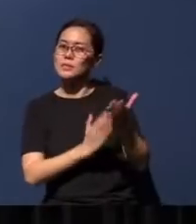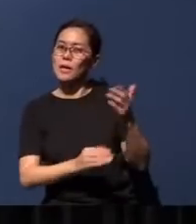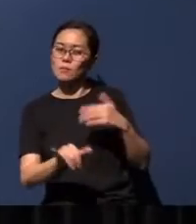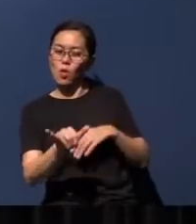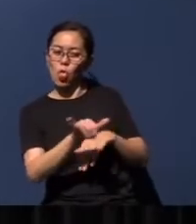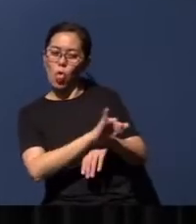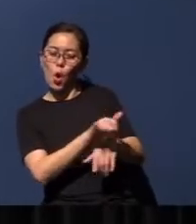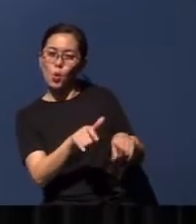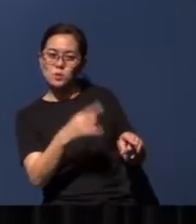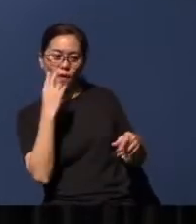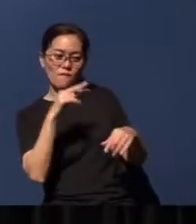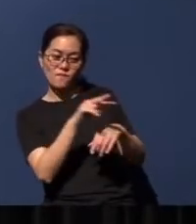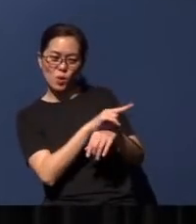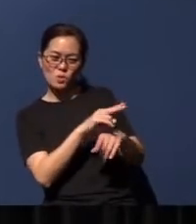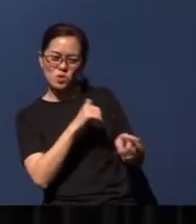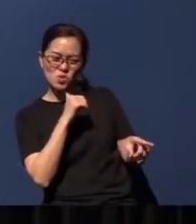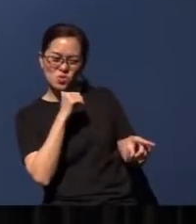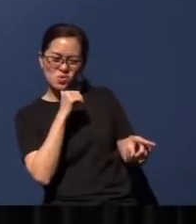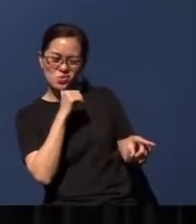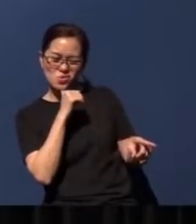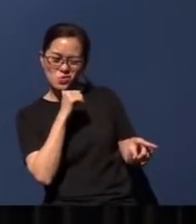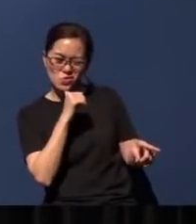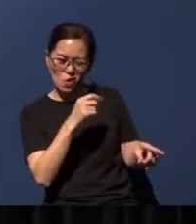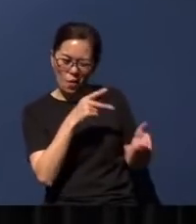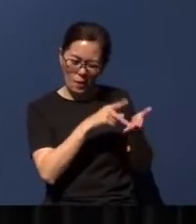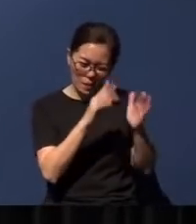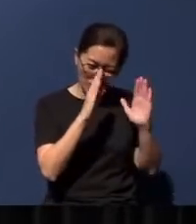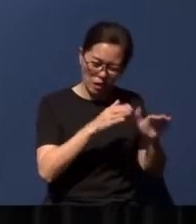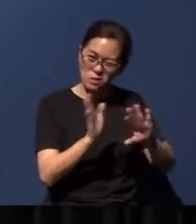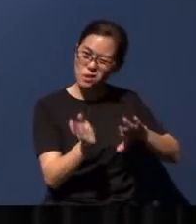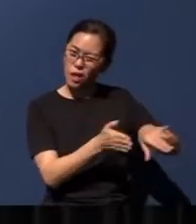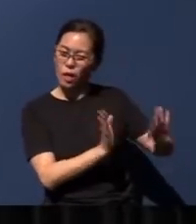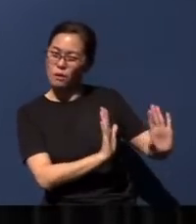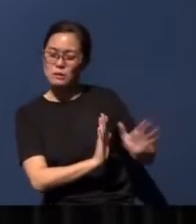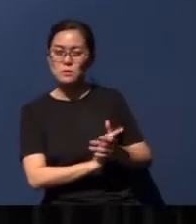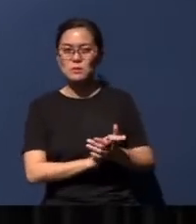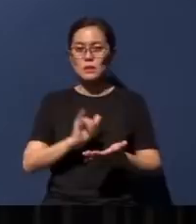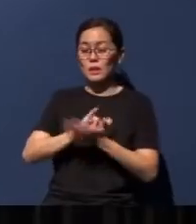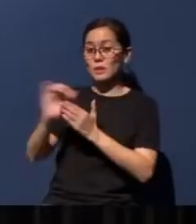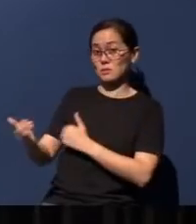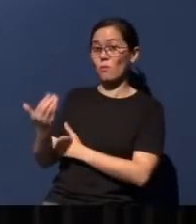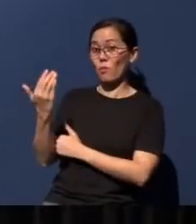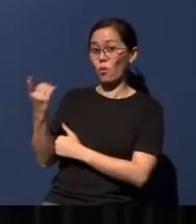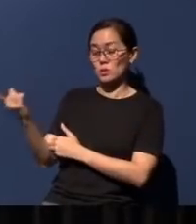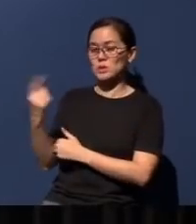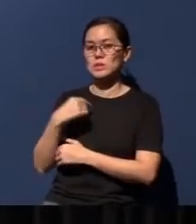views - you really shouldn't pay too much attention to. So this morning, if you - if you disagree